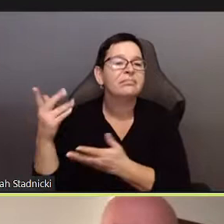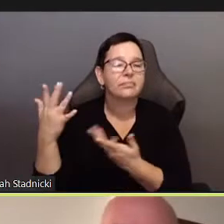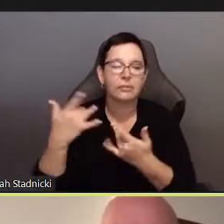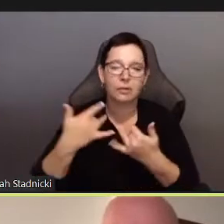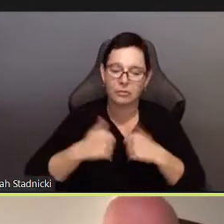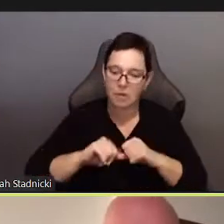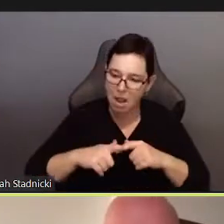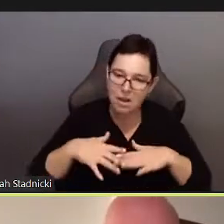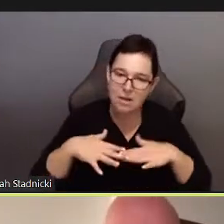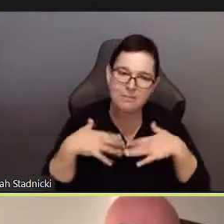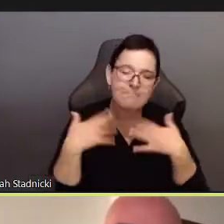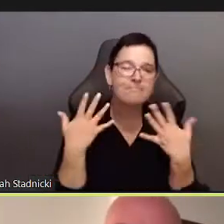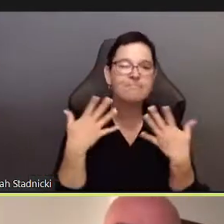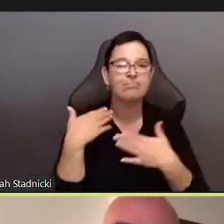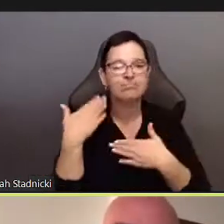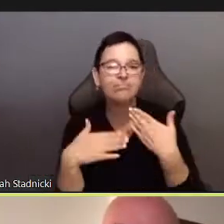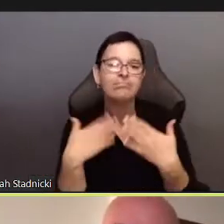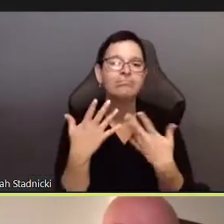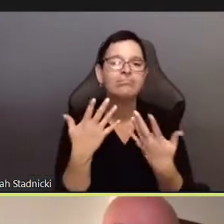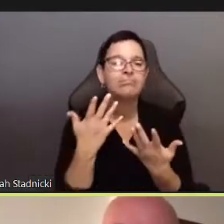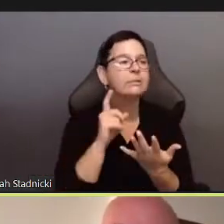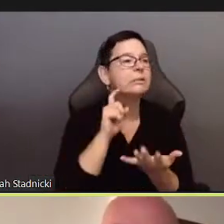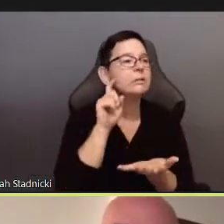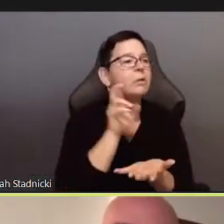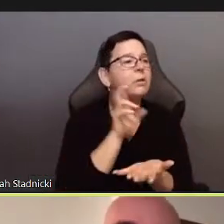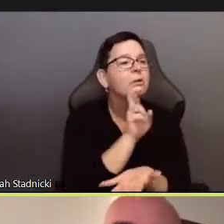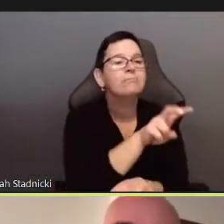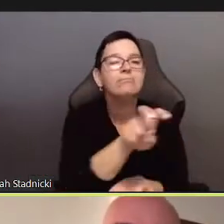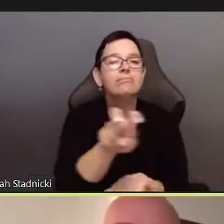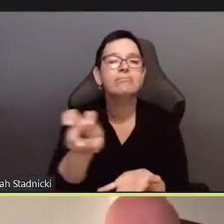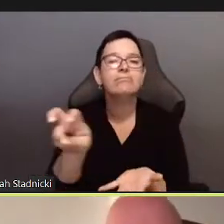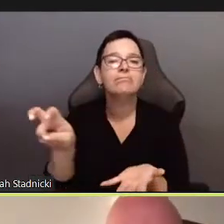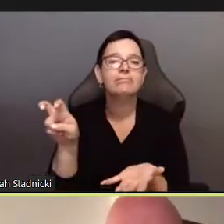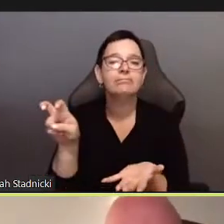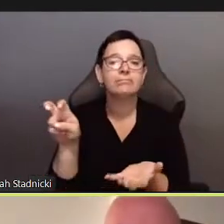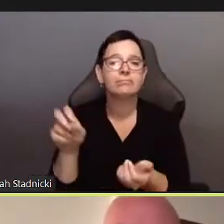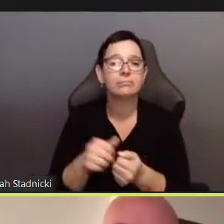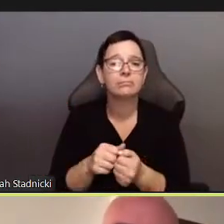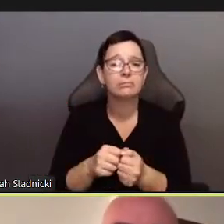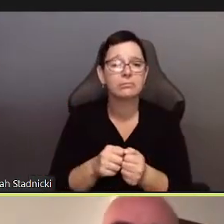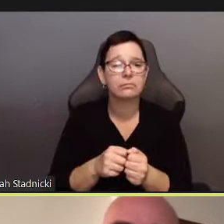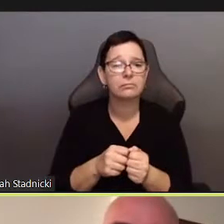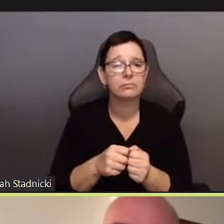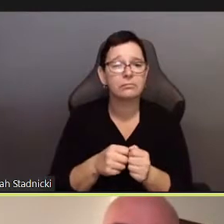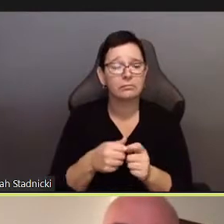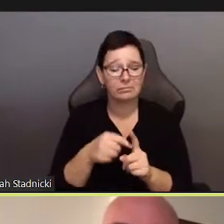If not all others, then certainly most others.